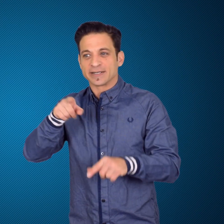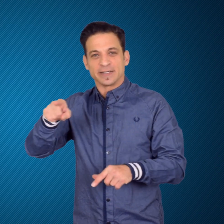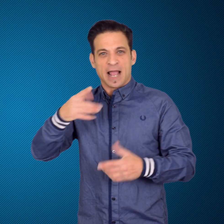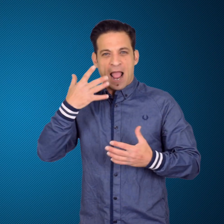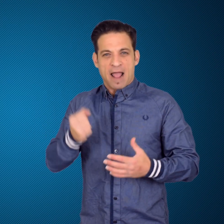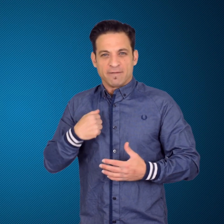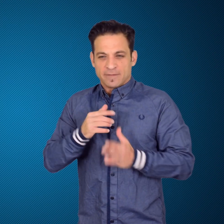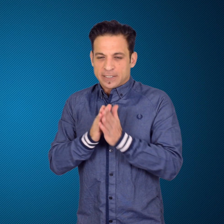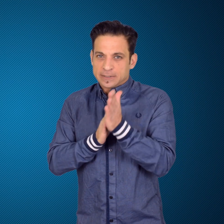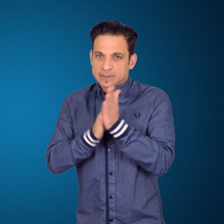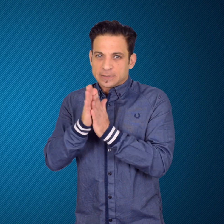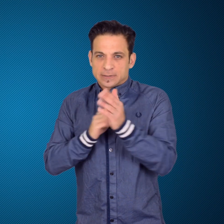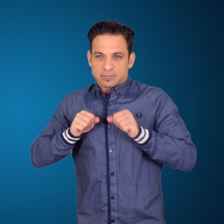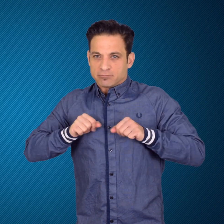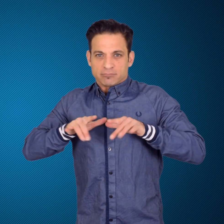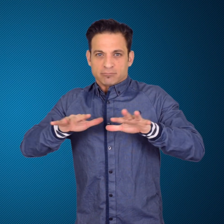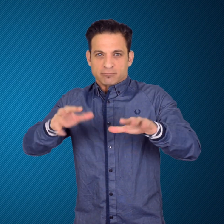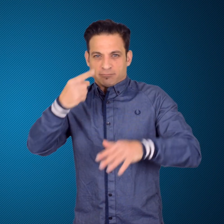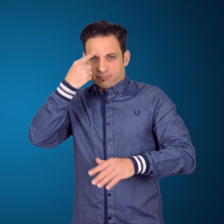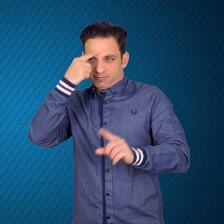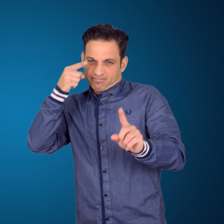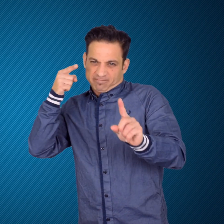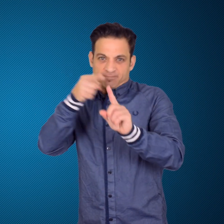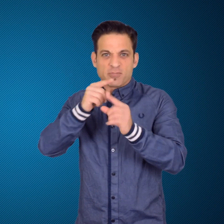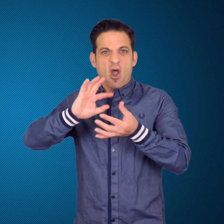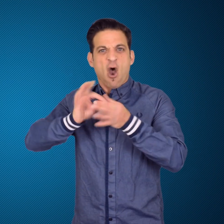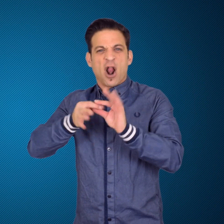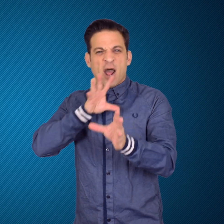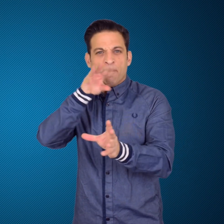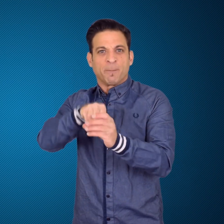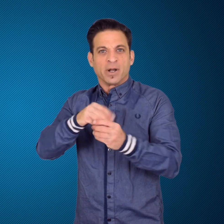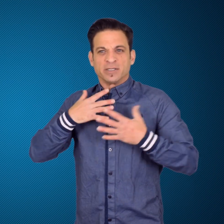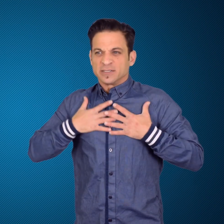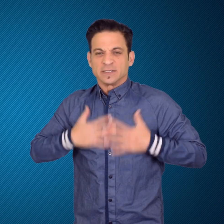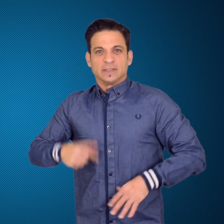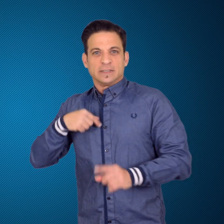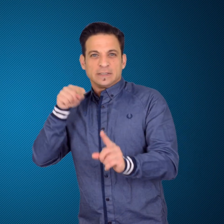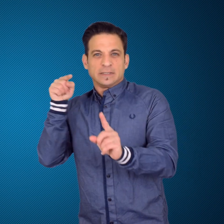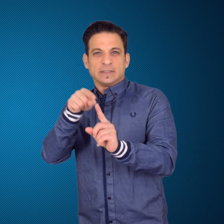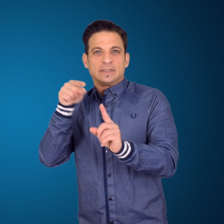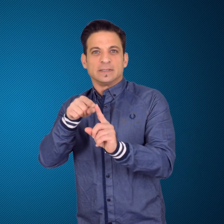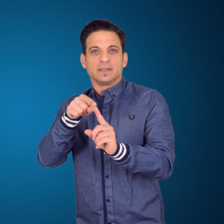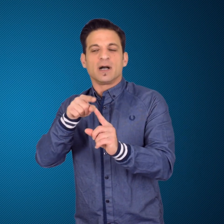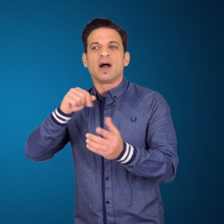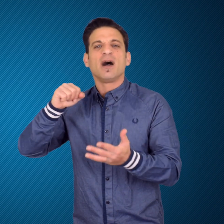but the 2020 Summer Olympics in Tokyo have been postponed to 2021.